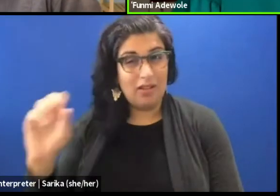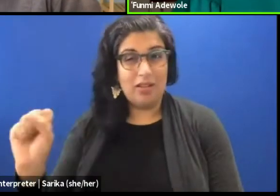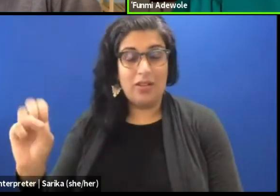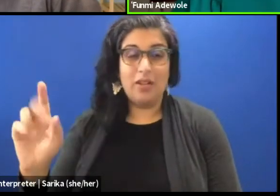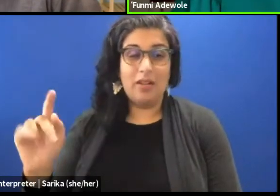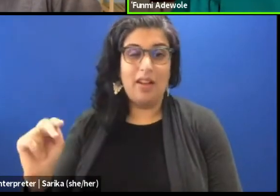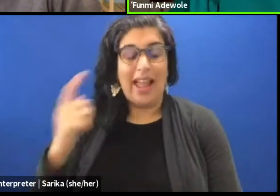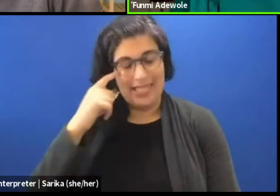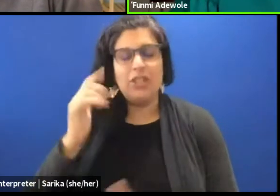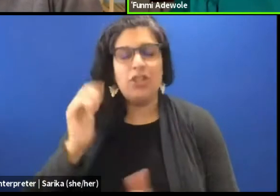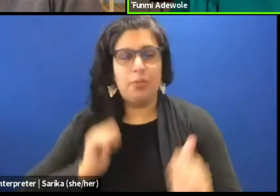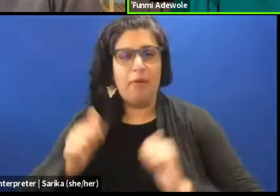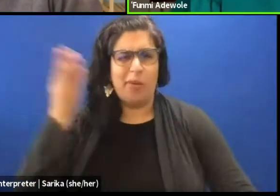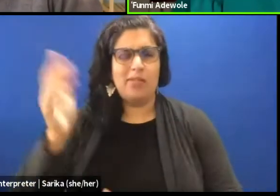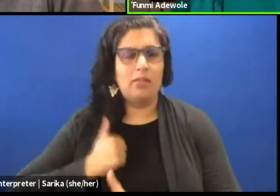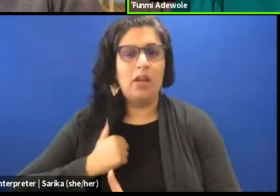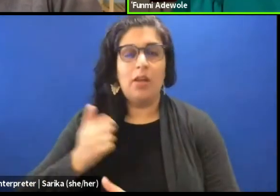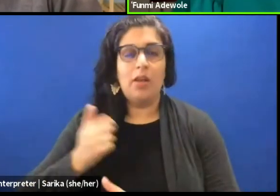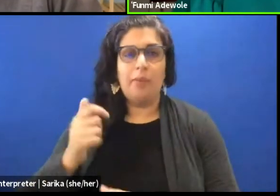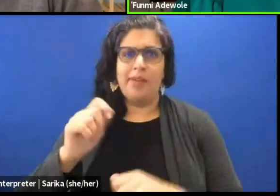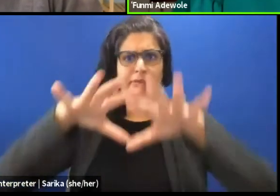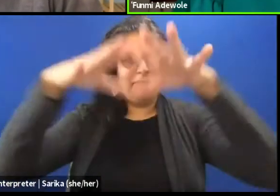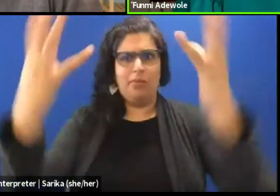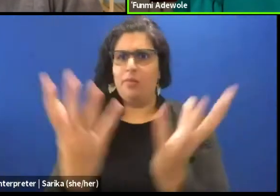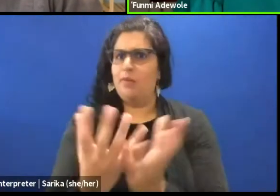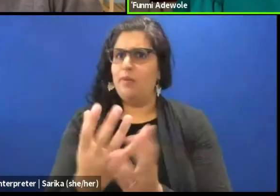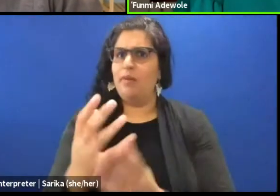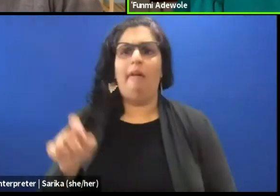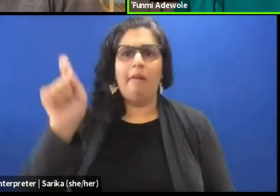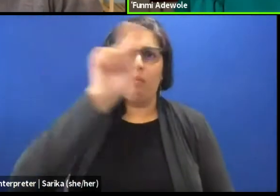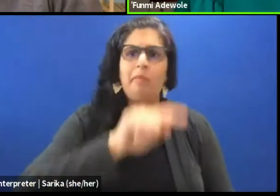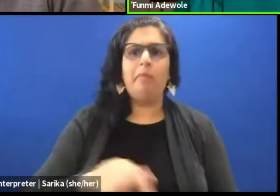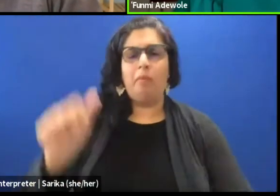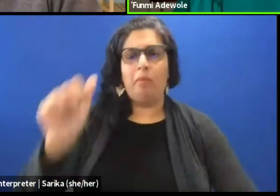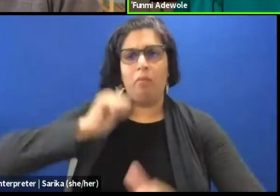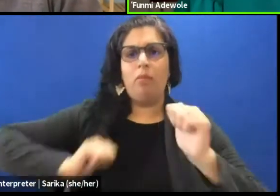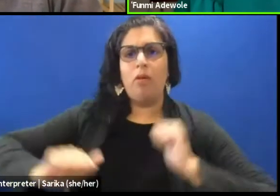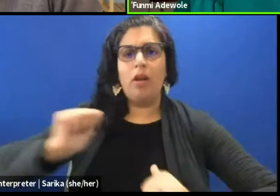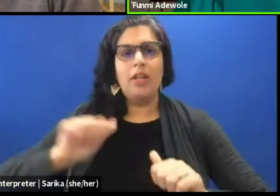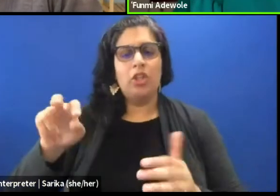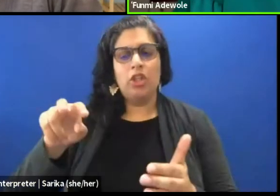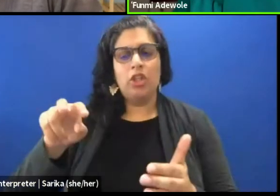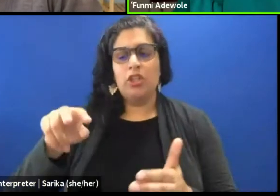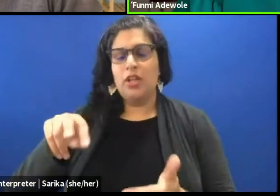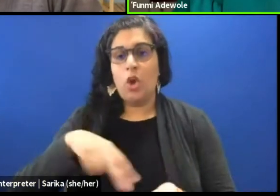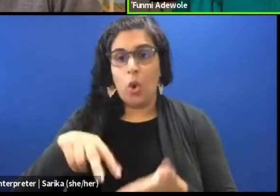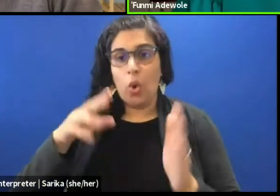but she has performed globally. She is a choreographer and a dancer